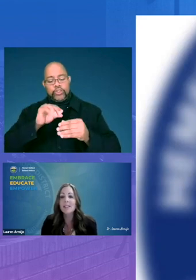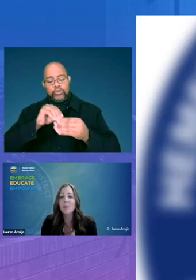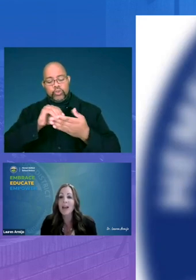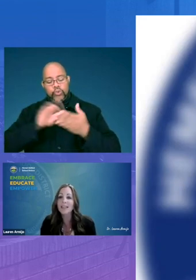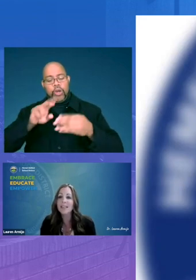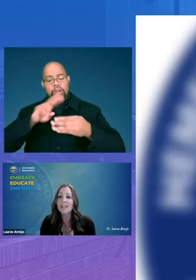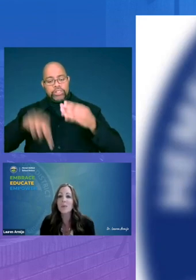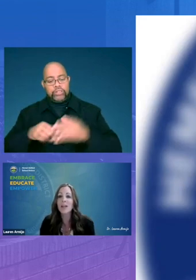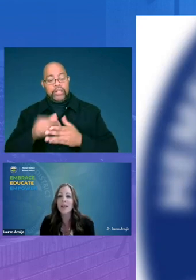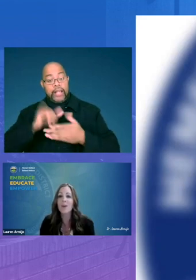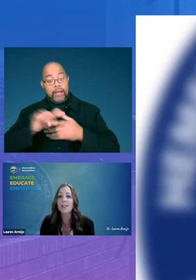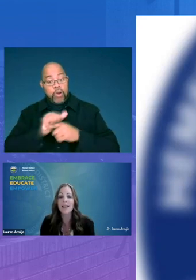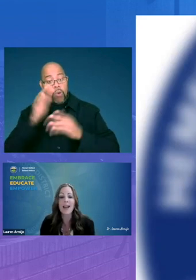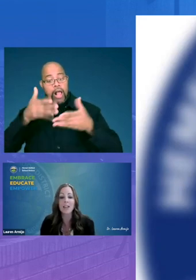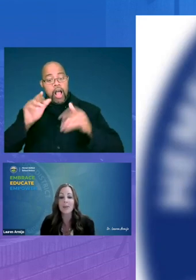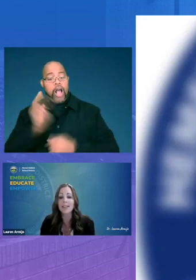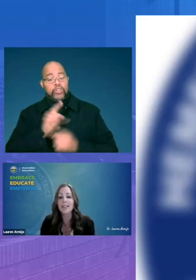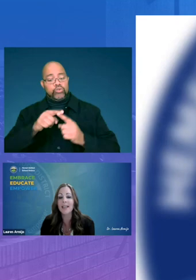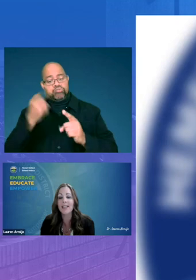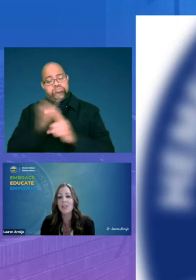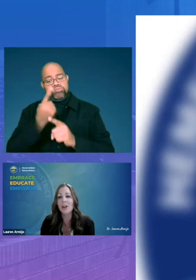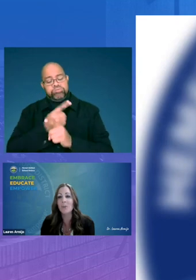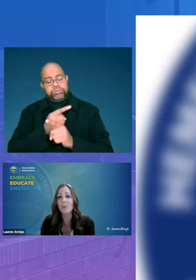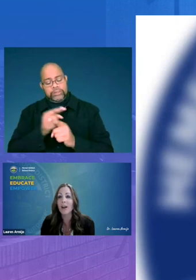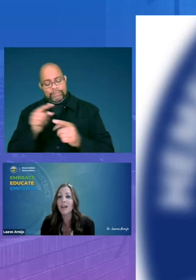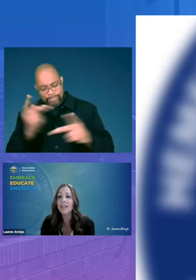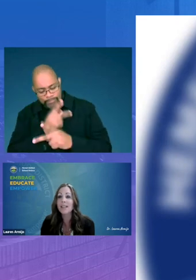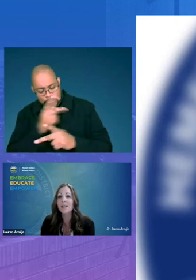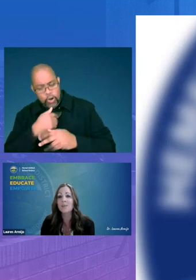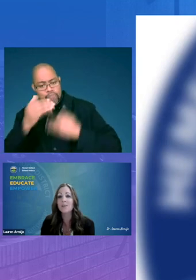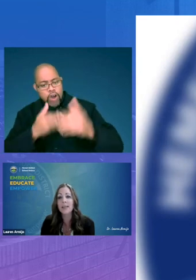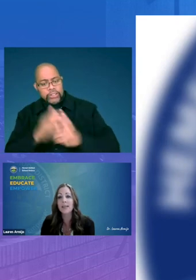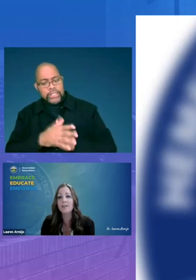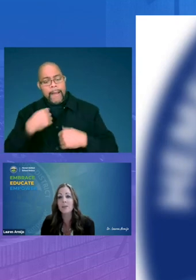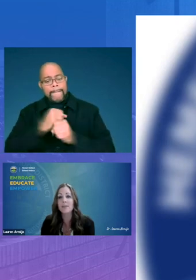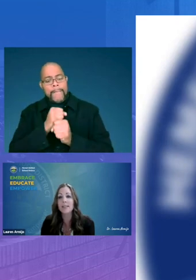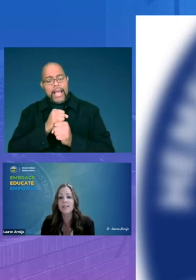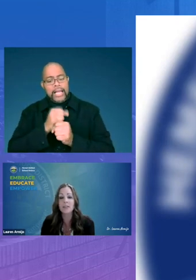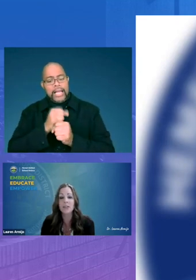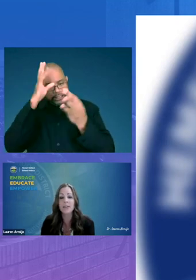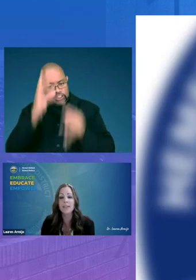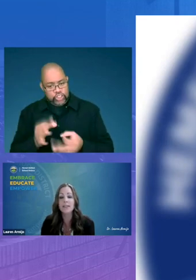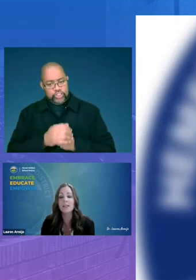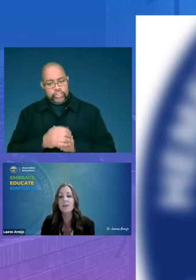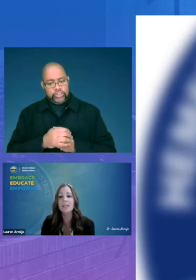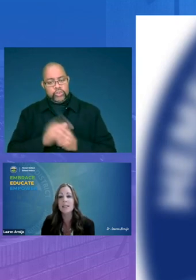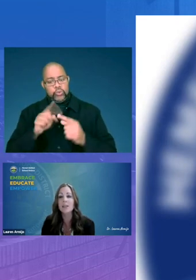practices will allow us to accurately gauge our progress and make informed decisions to continue